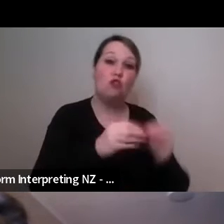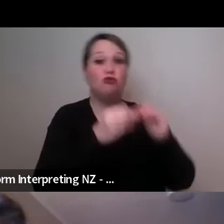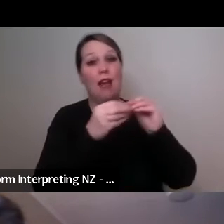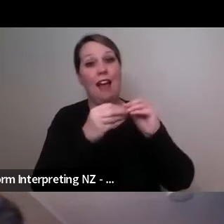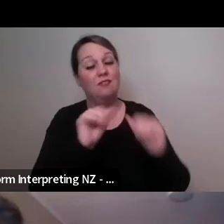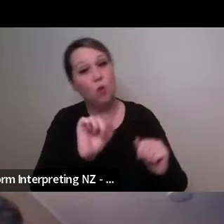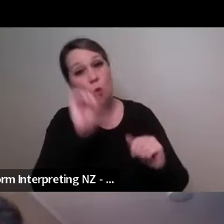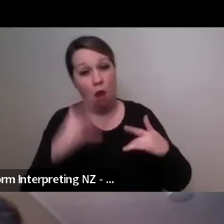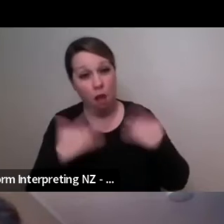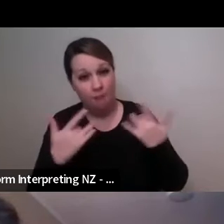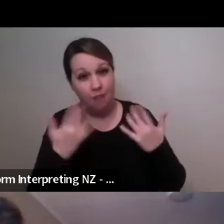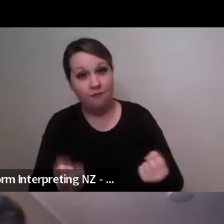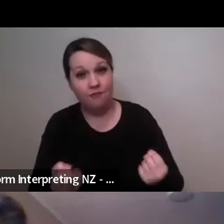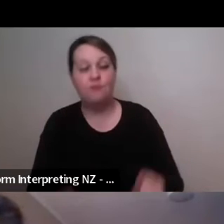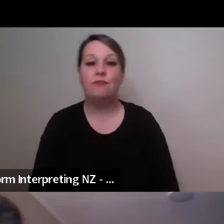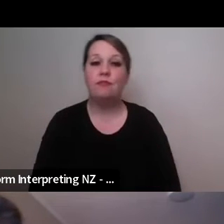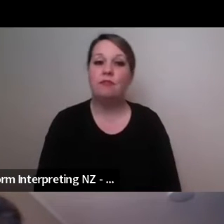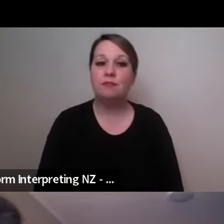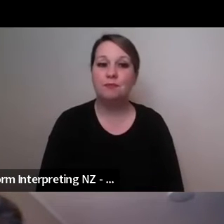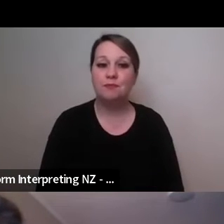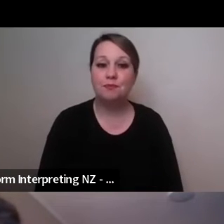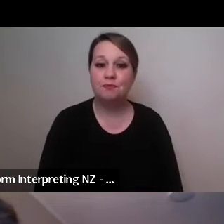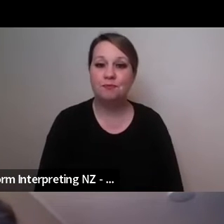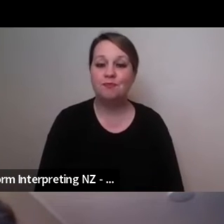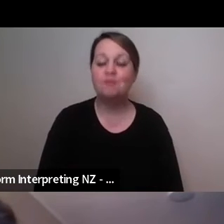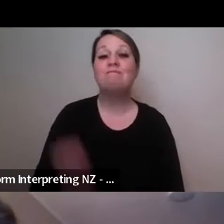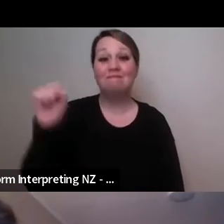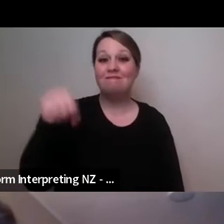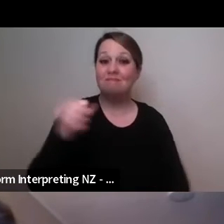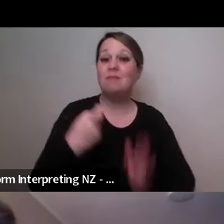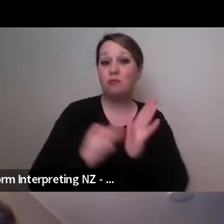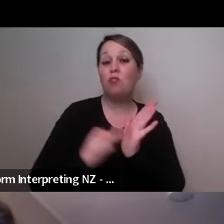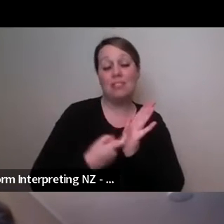yeah I know that's really important Rodney, and it is it's very true we we evolve we're continually